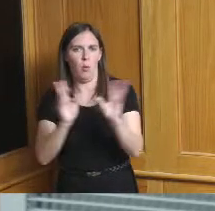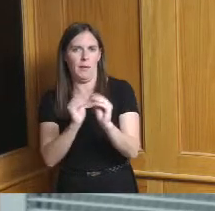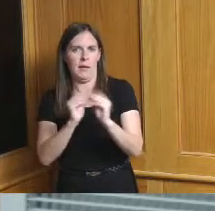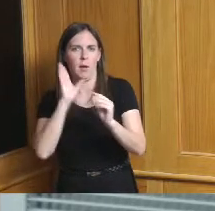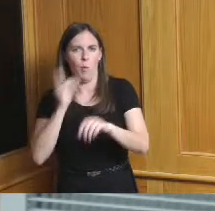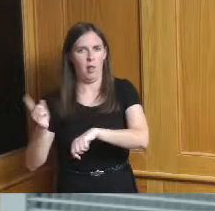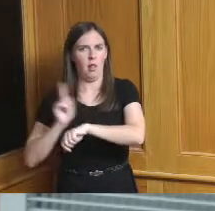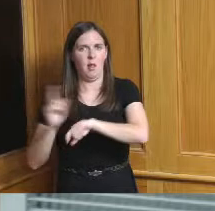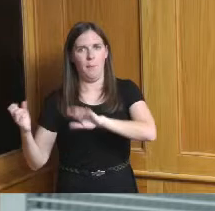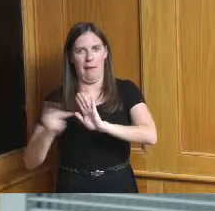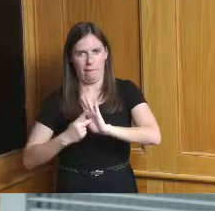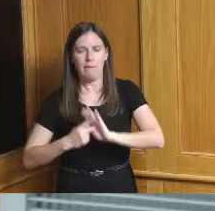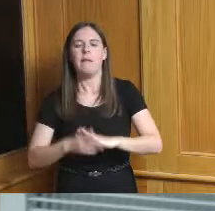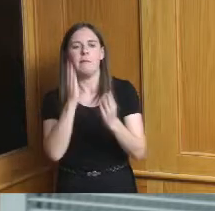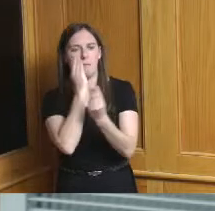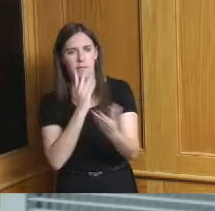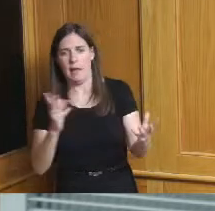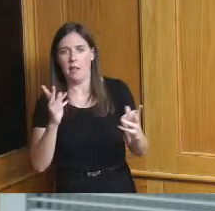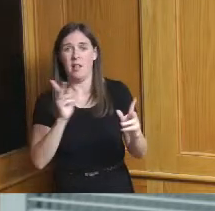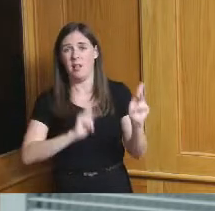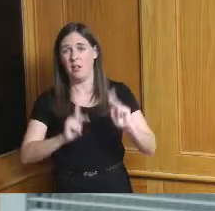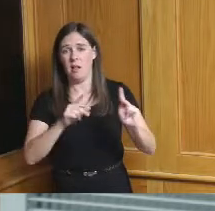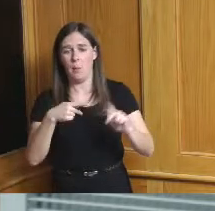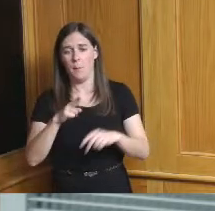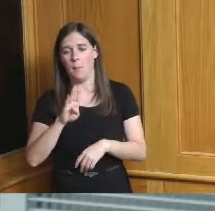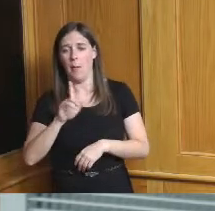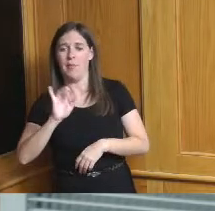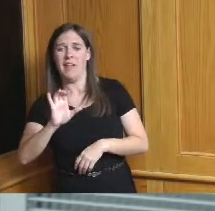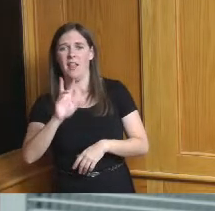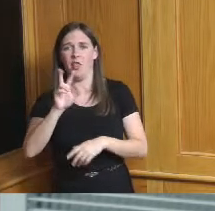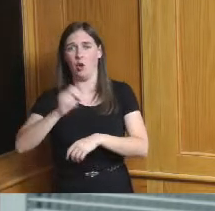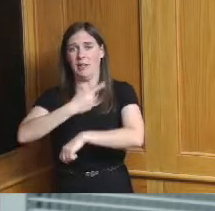make the public aware of a 30-day comment period that we'll put it out there for their comments